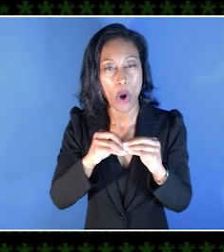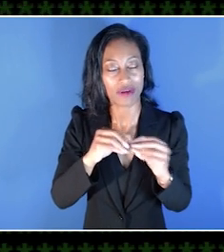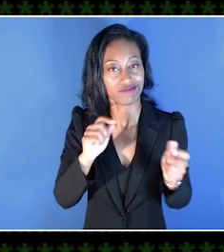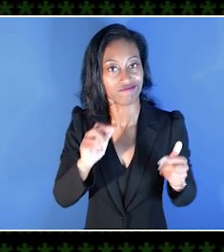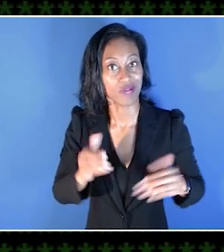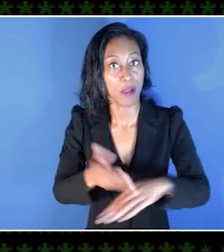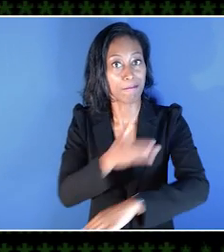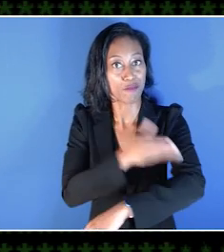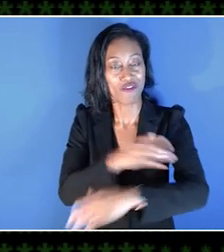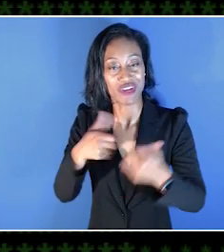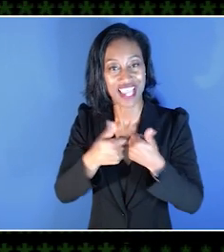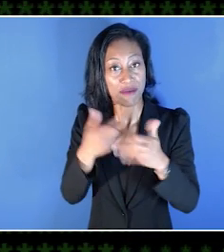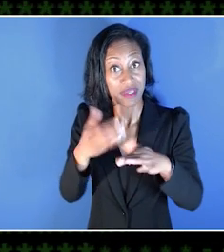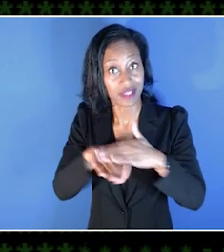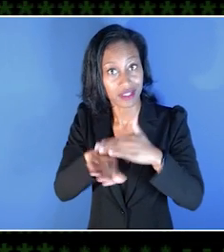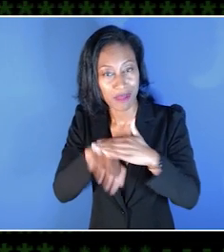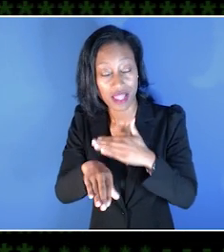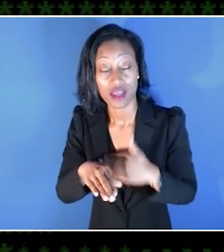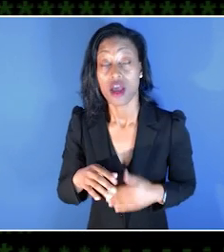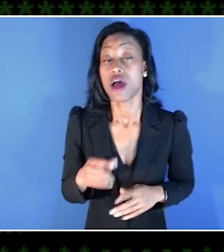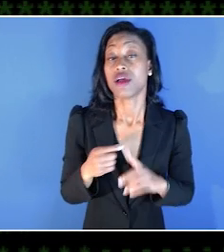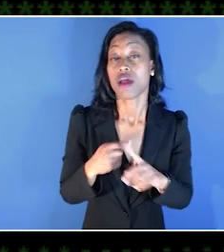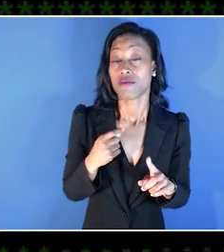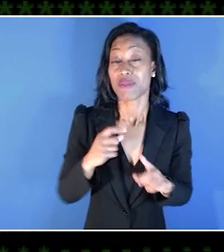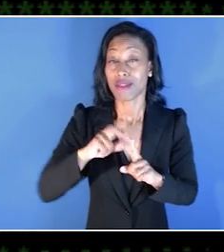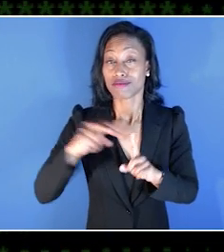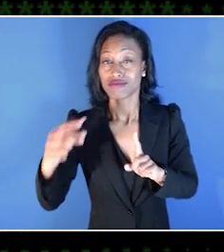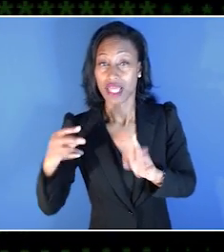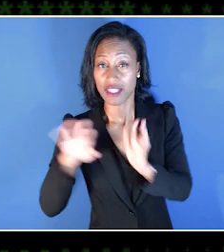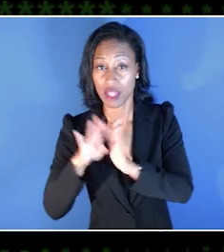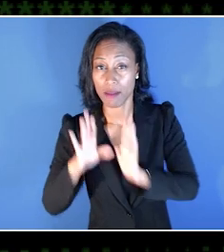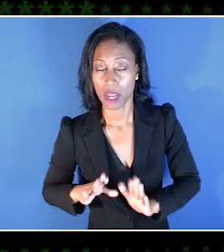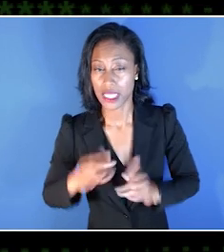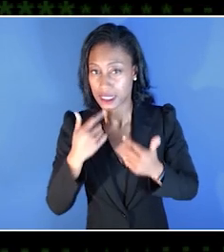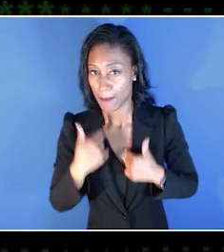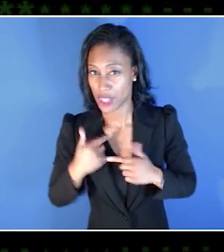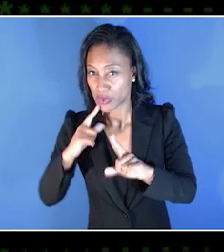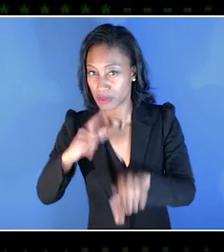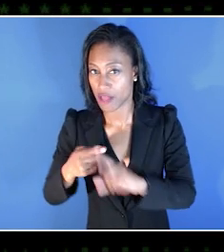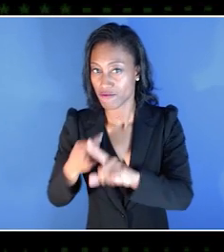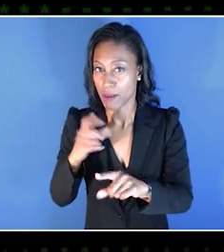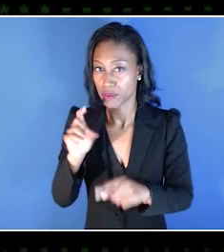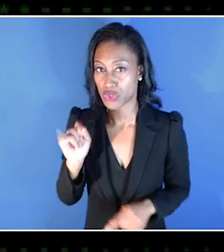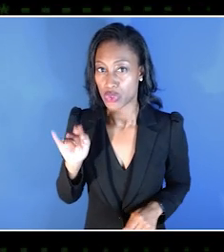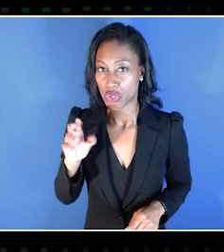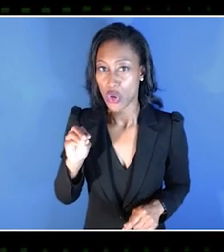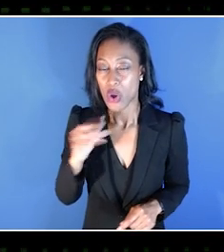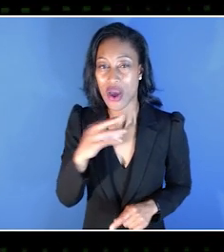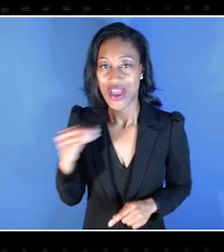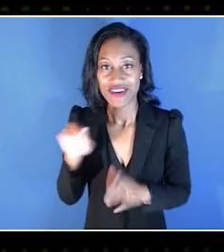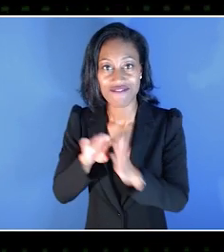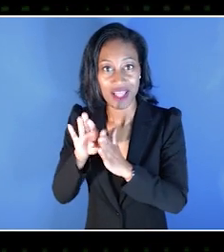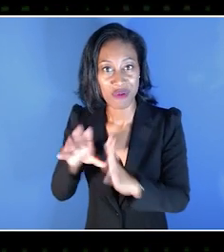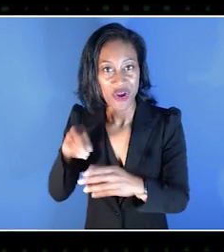So my question is actually from the developer side, what has been the response like from studios and developers as part of the program?